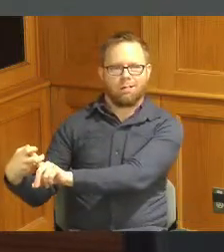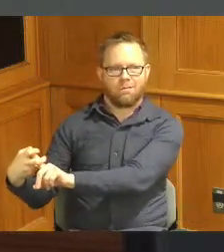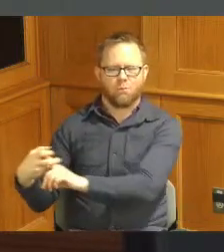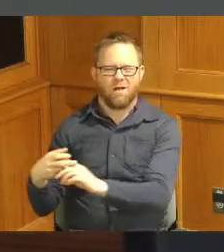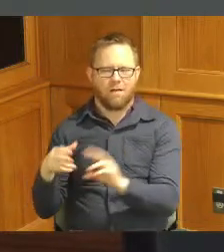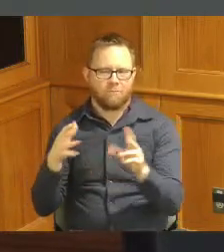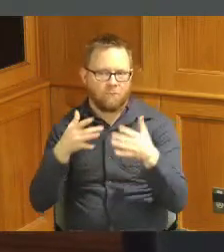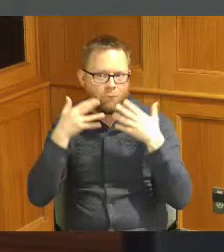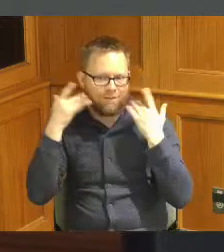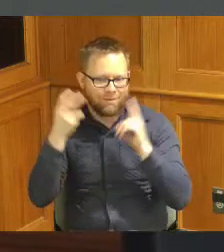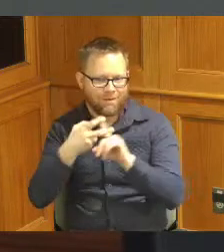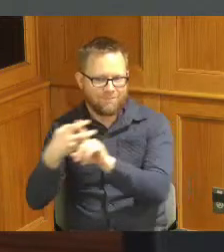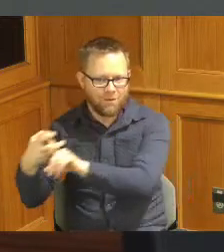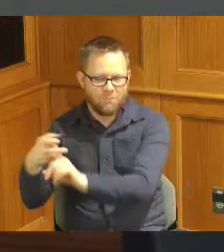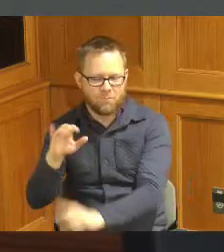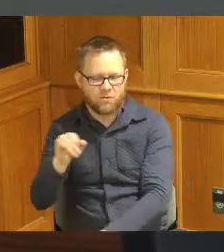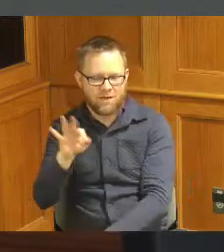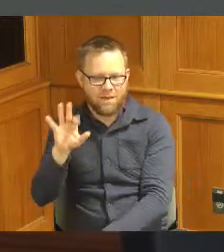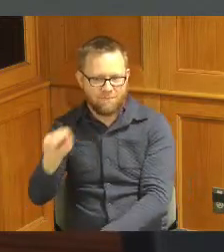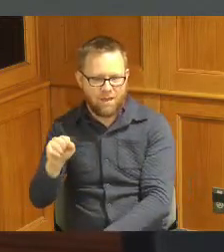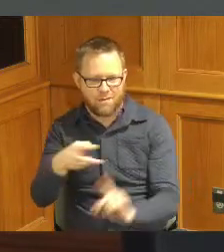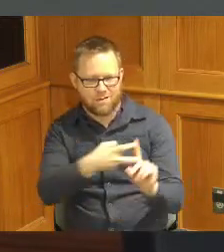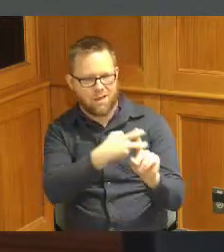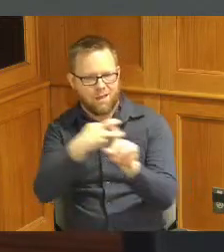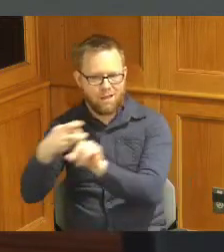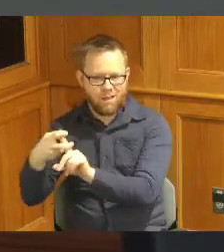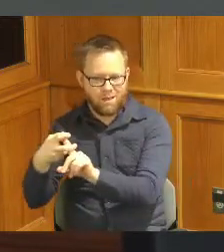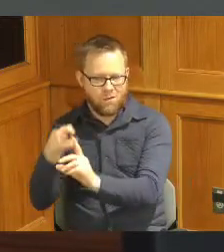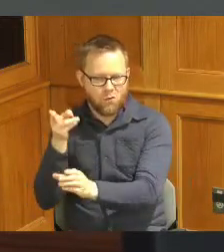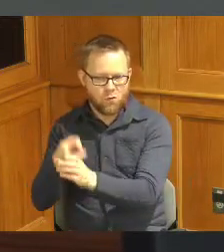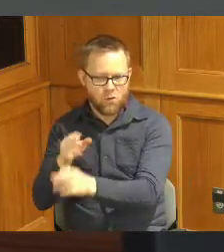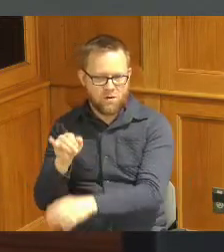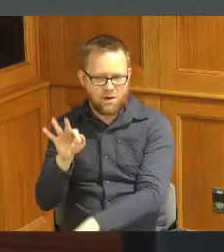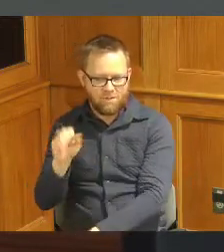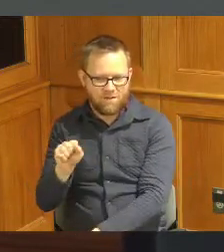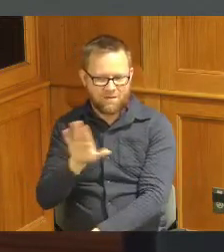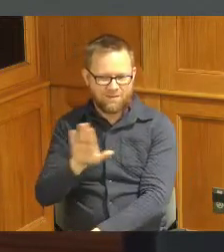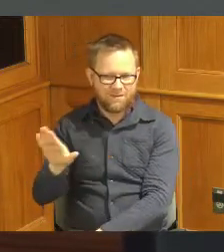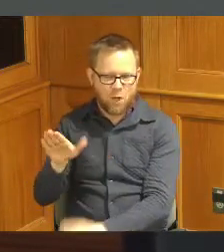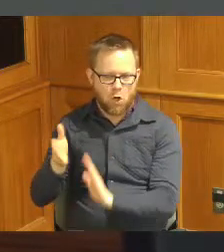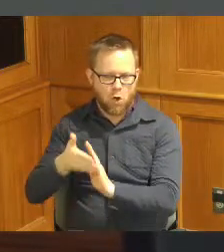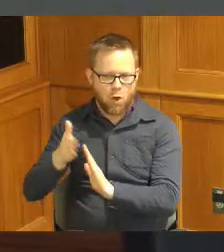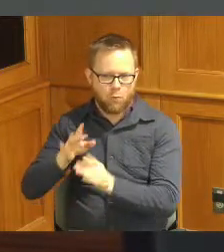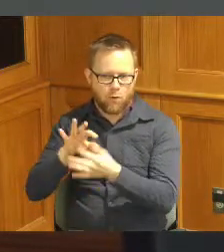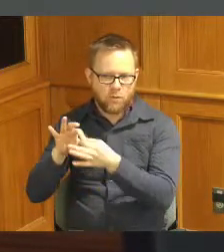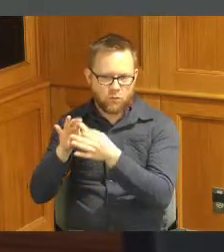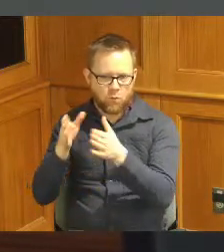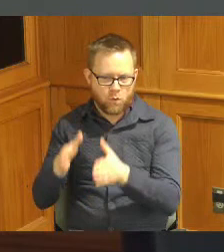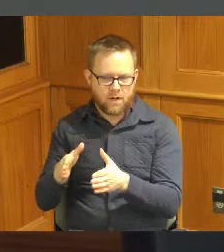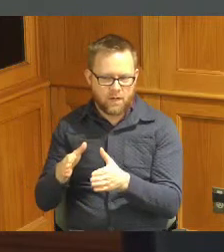poach from Job and Family Services to now serve as their operations coordinator over finance